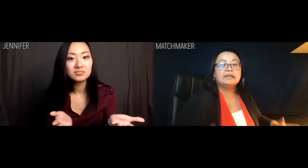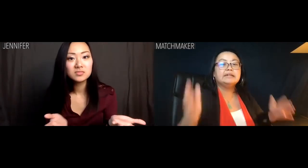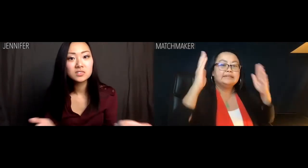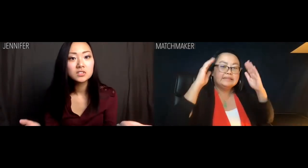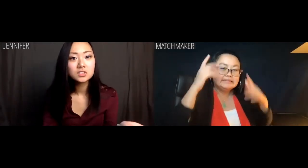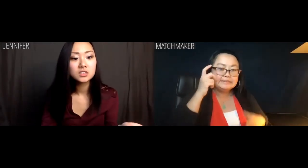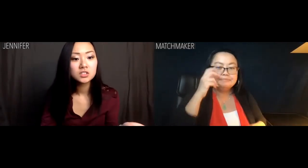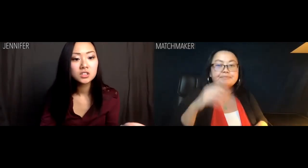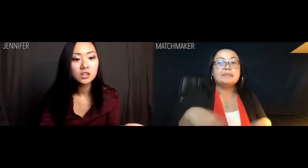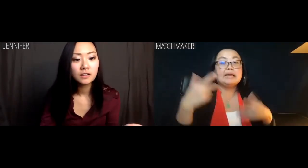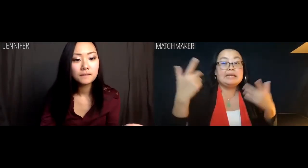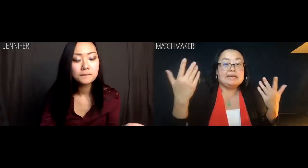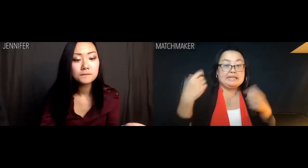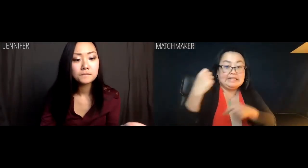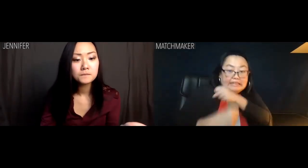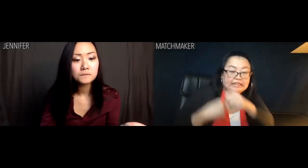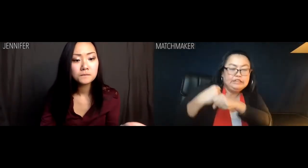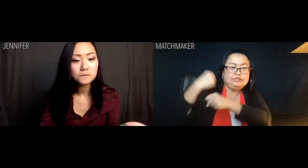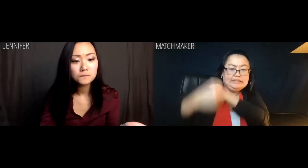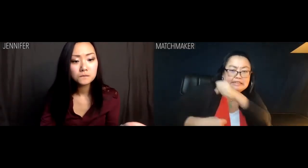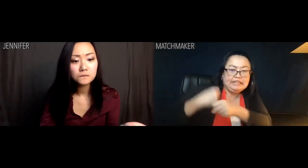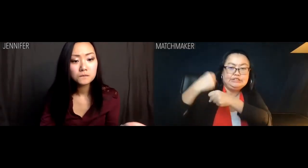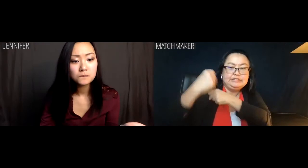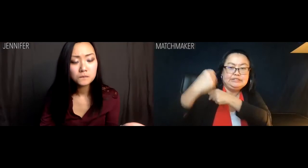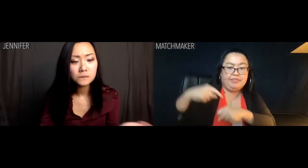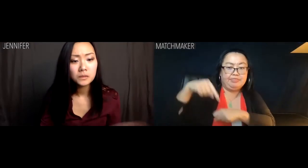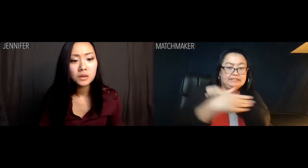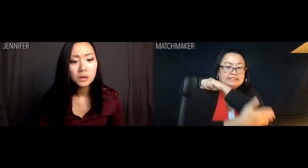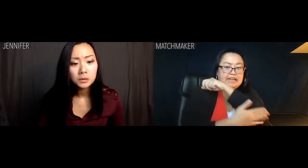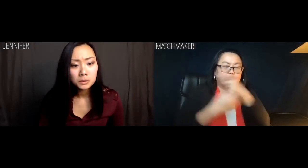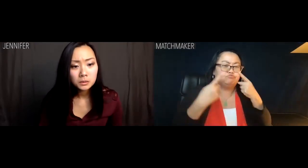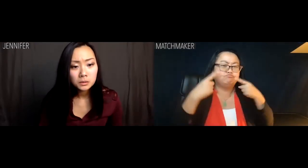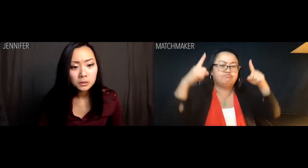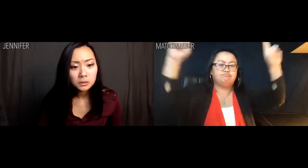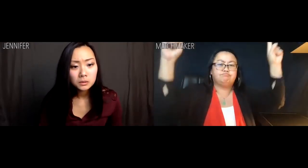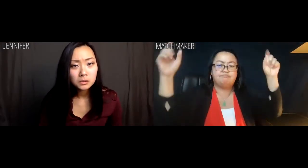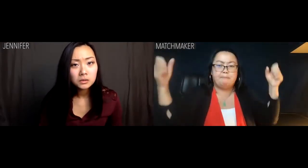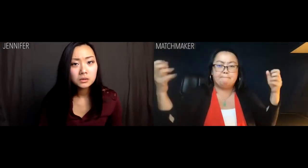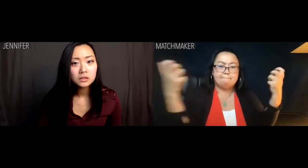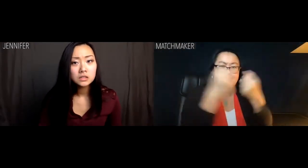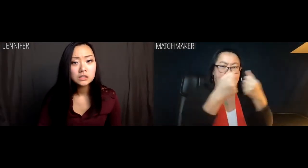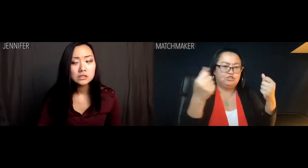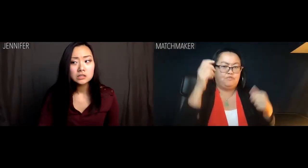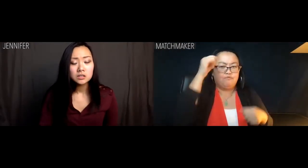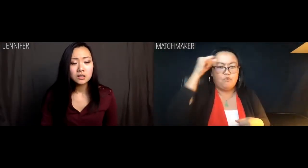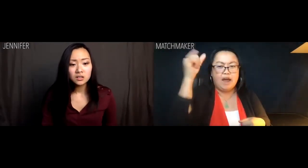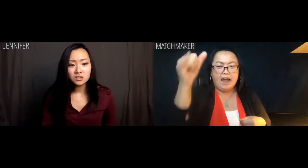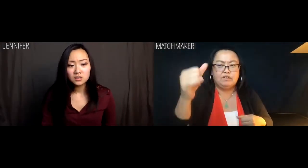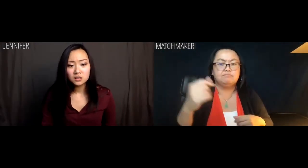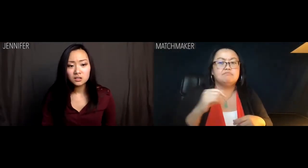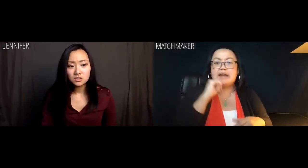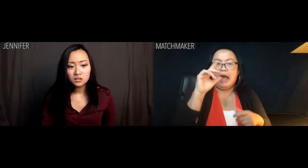Matchmaker: Listen, we've been making successful matches in this country for centuries. These are life-long matches.